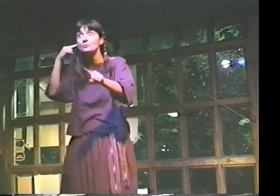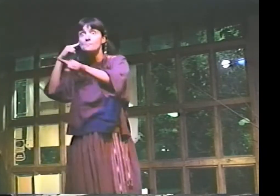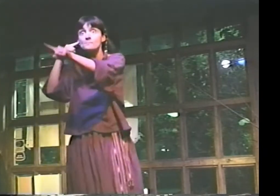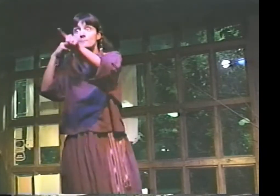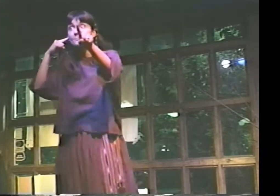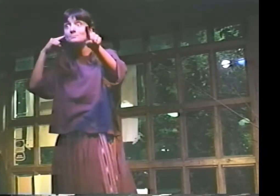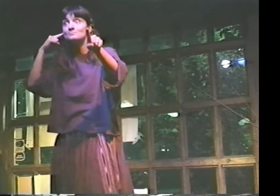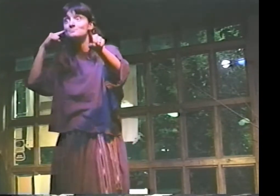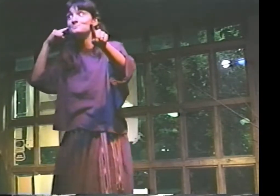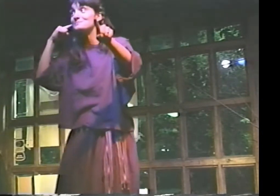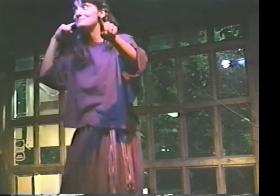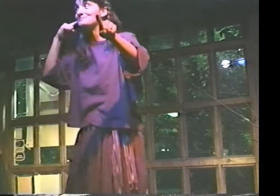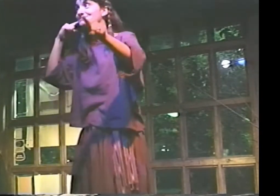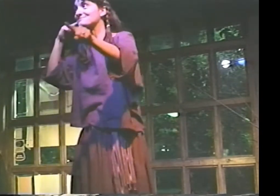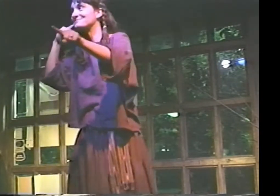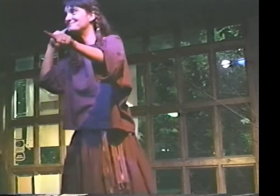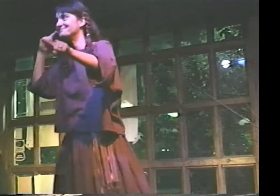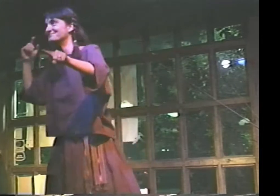CAN THE HEARING PEOPLE HEAR?